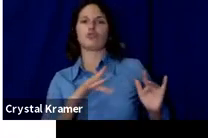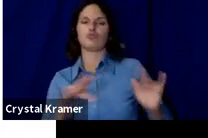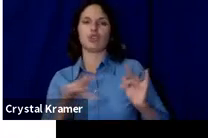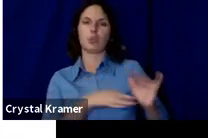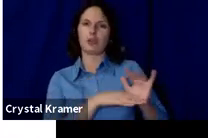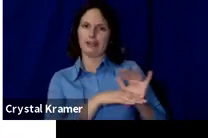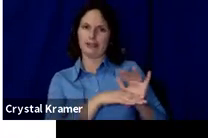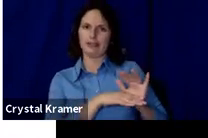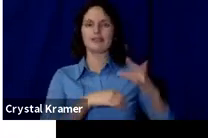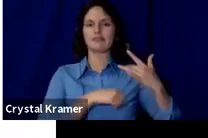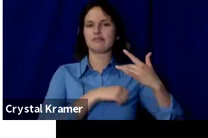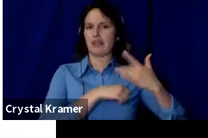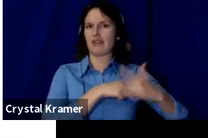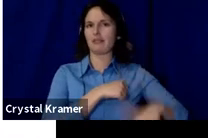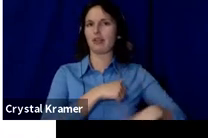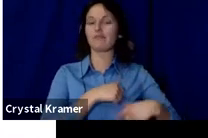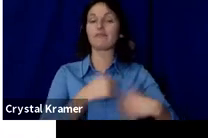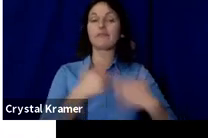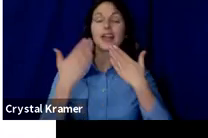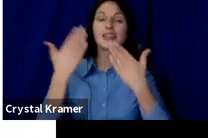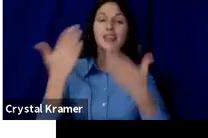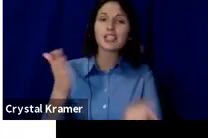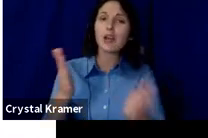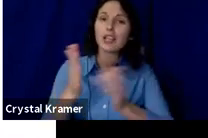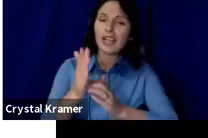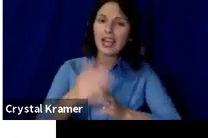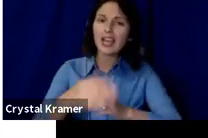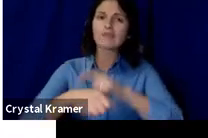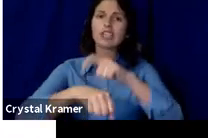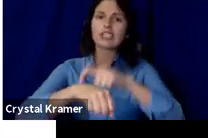Thank you all again for your time. I really appreciate it.